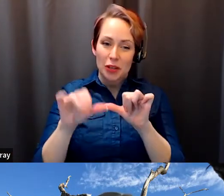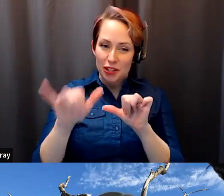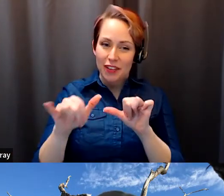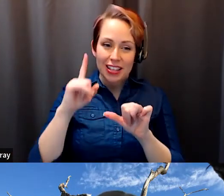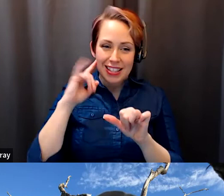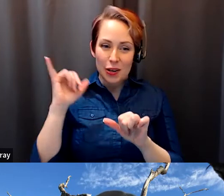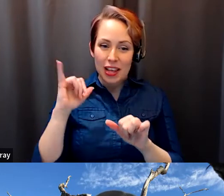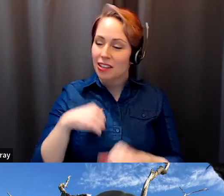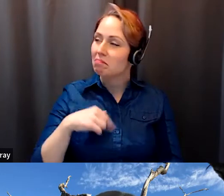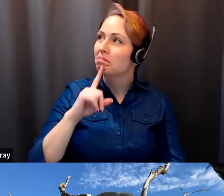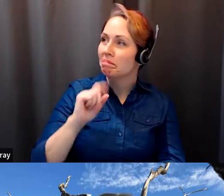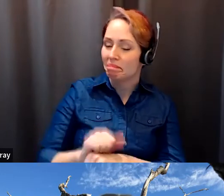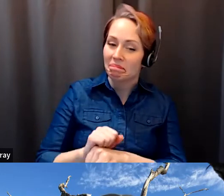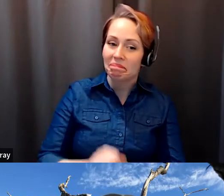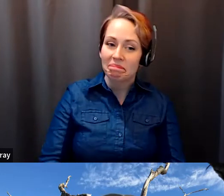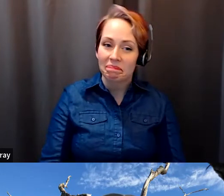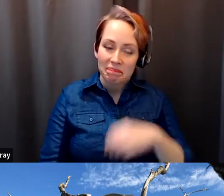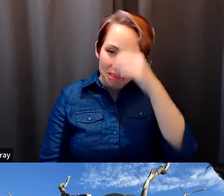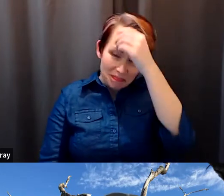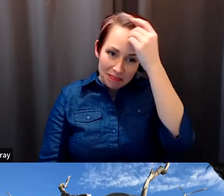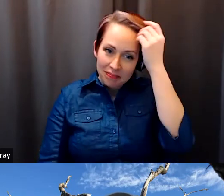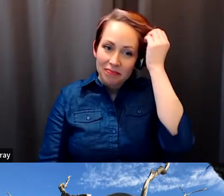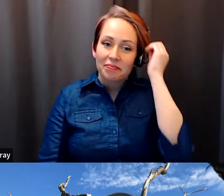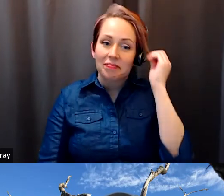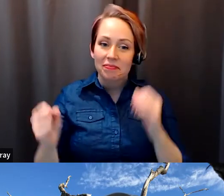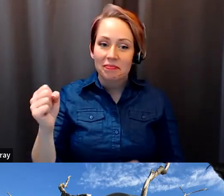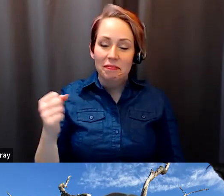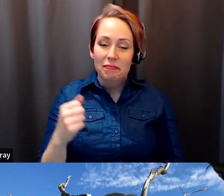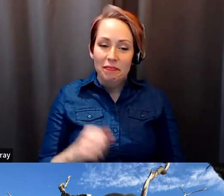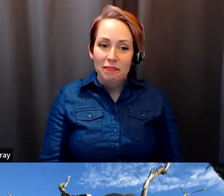Salvador Santino Regilme: Absolutely absolutely and I would say, I think that.